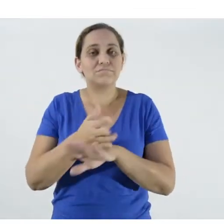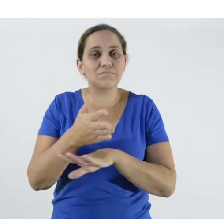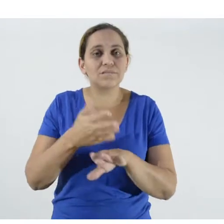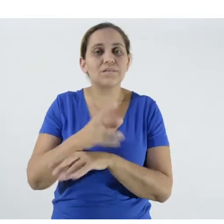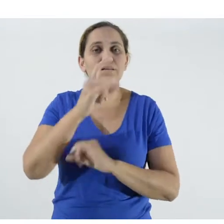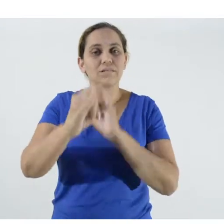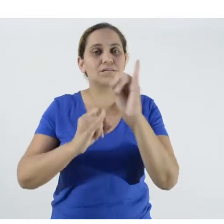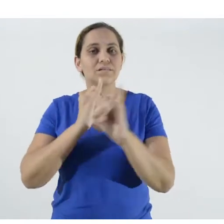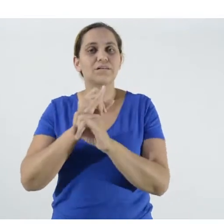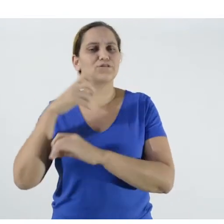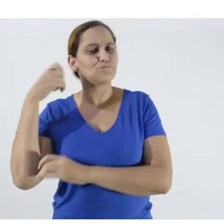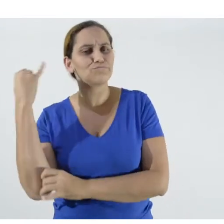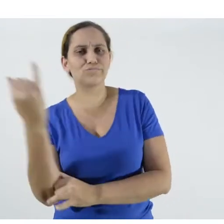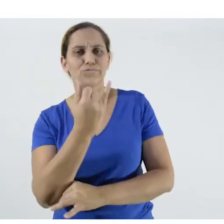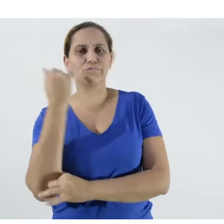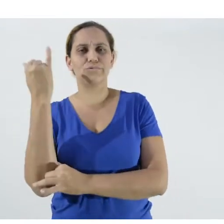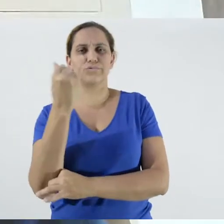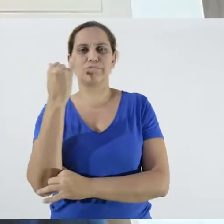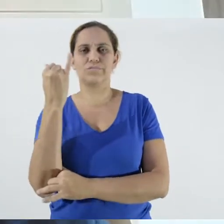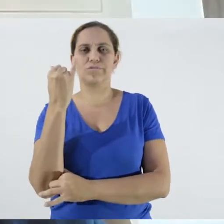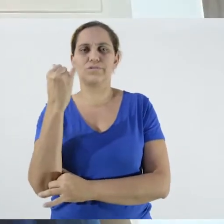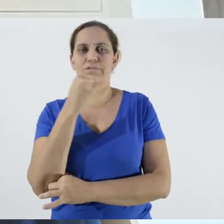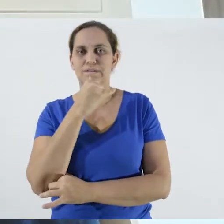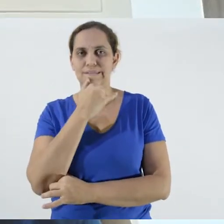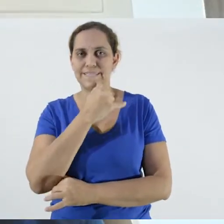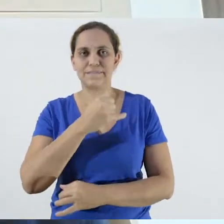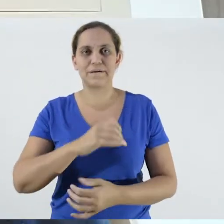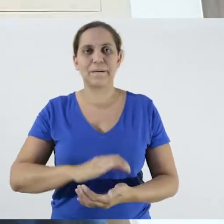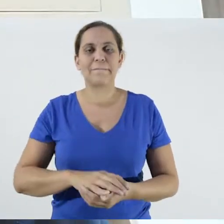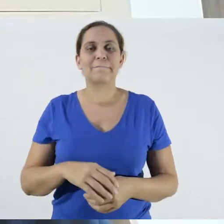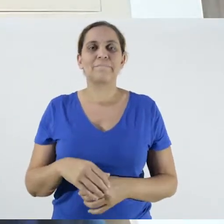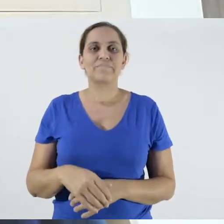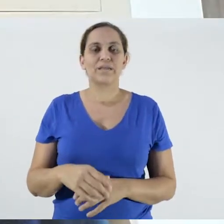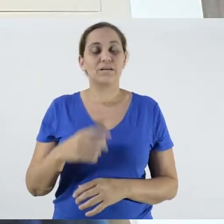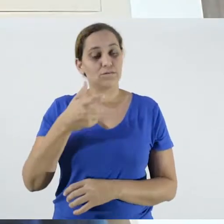its universalization are very important, because